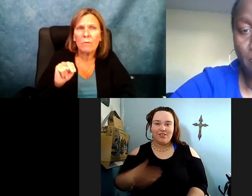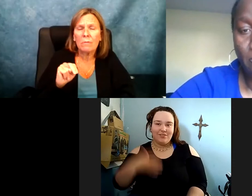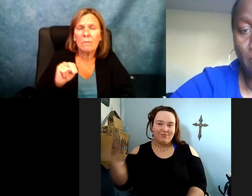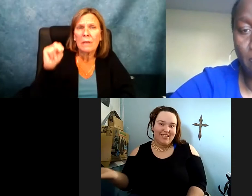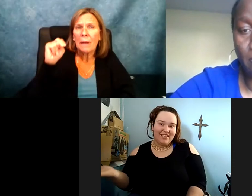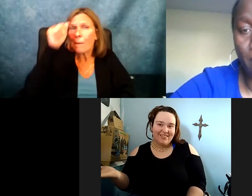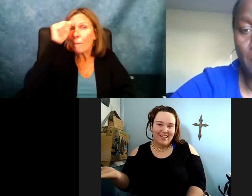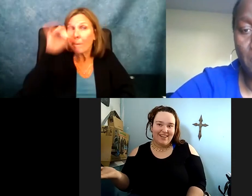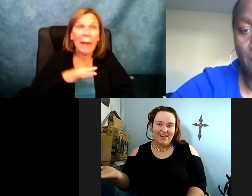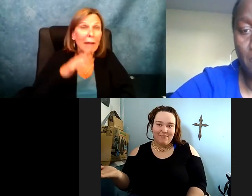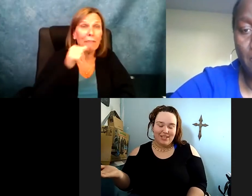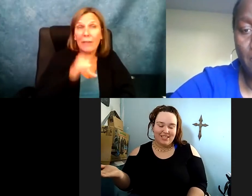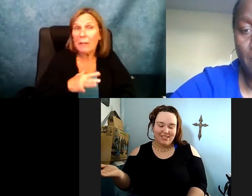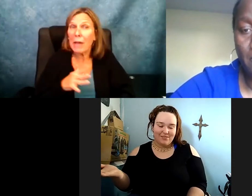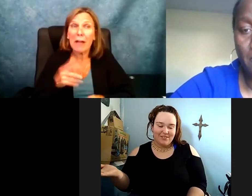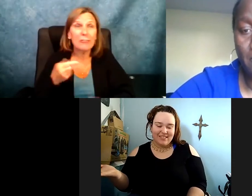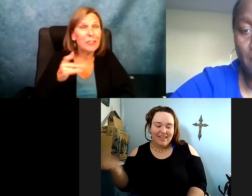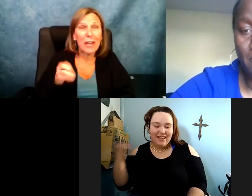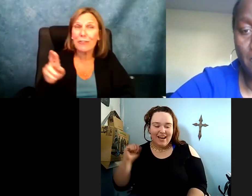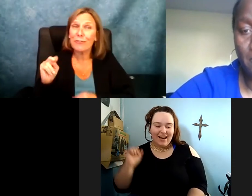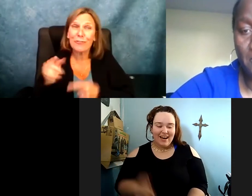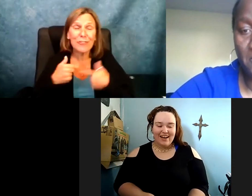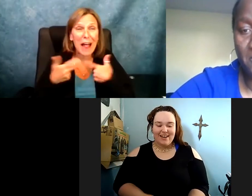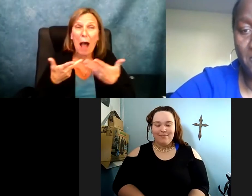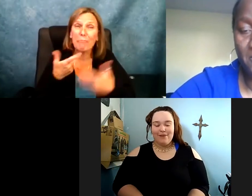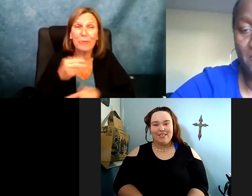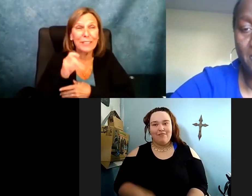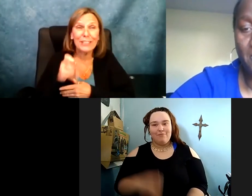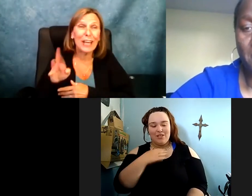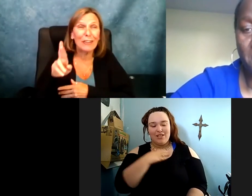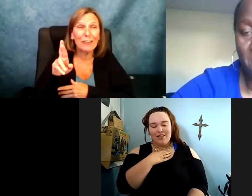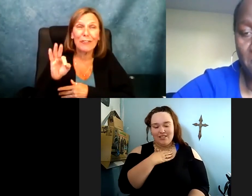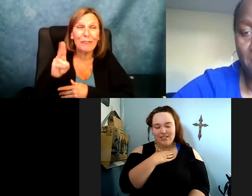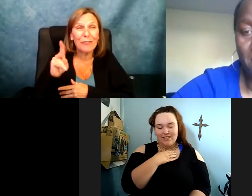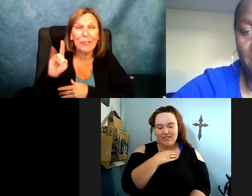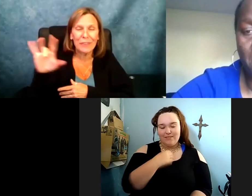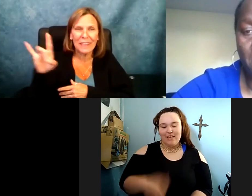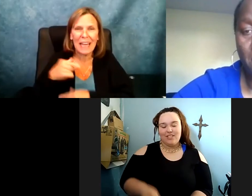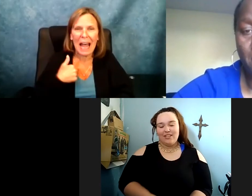hope, grace I respond to any atmosphere them. My preferred pronouns are male, female, gender neutral,